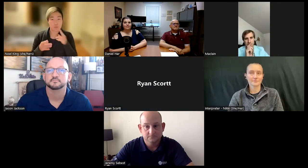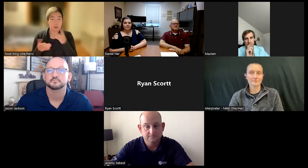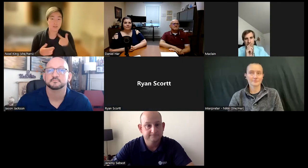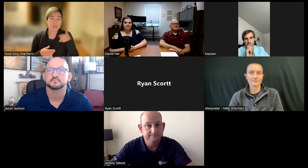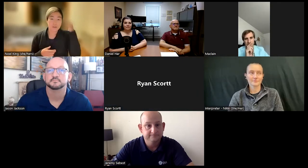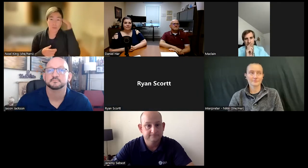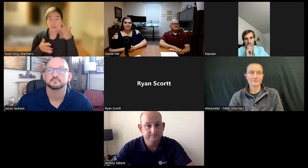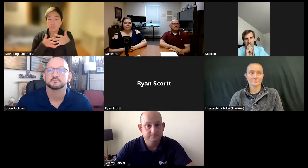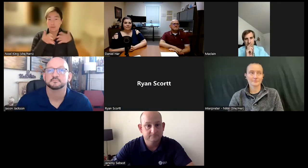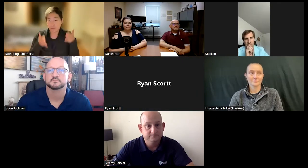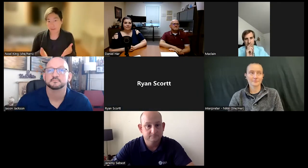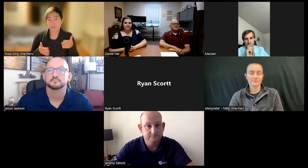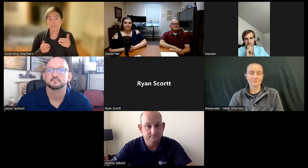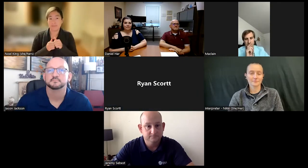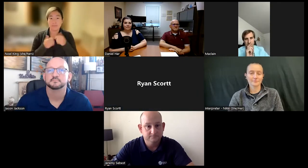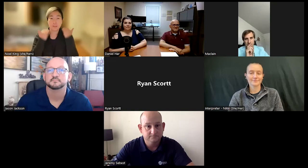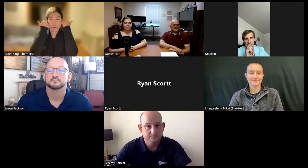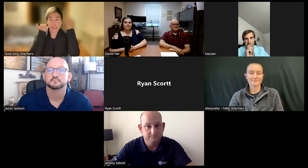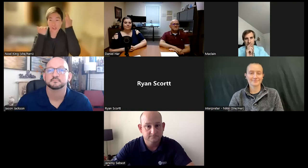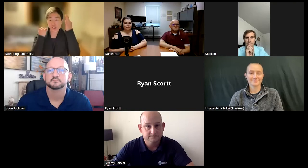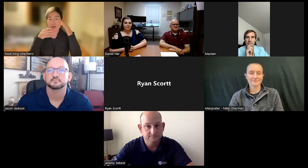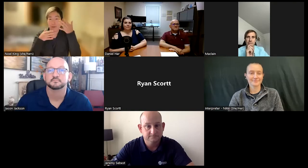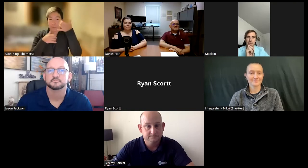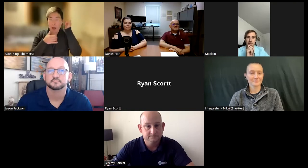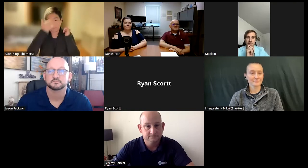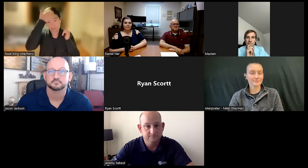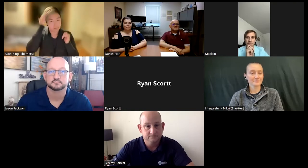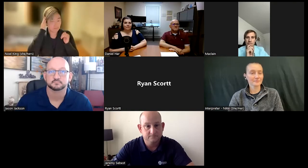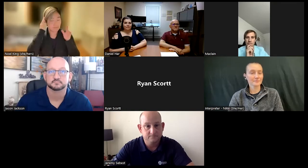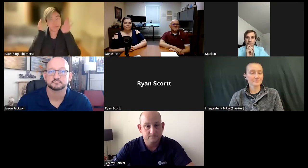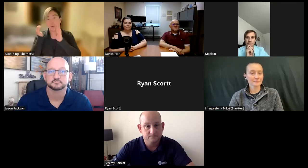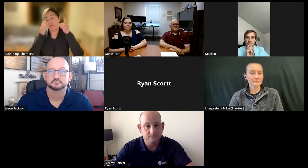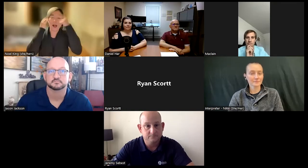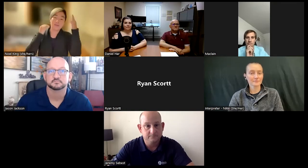I, my visual description, I'm a Korean American with short hair, blonde on one